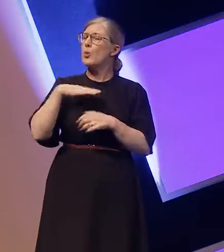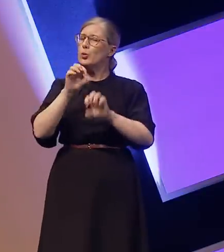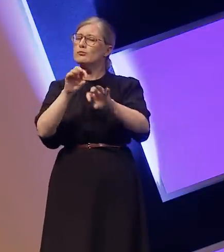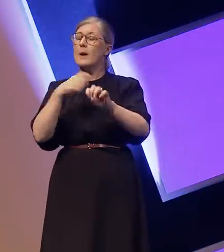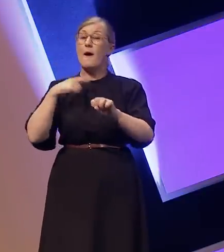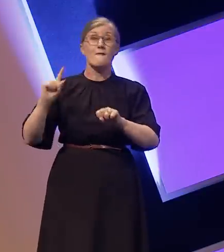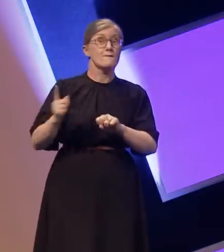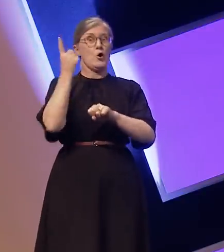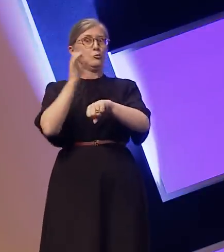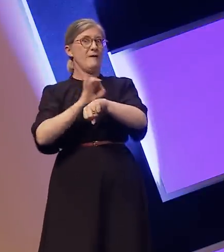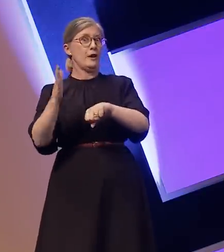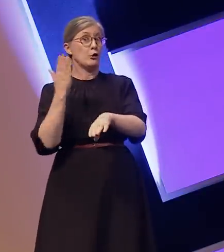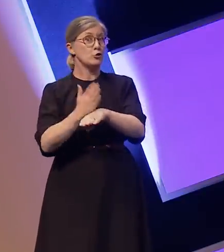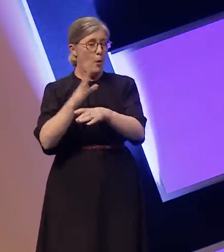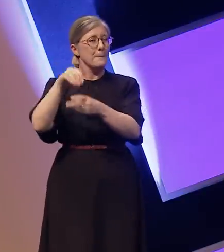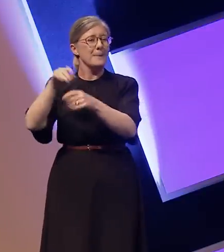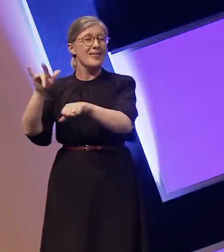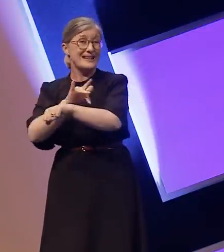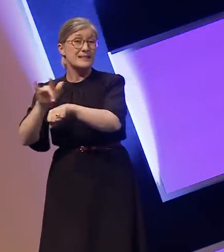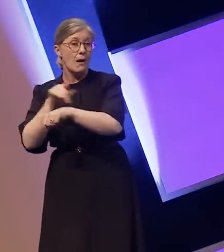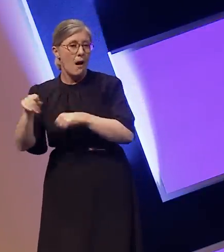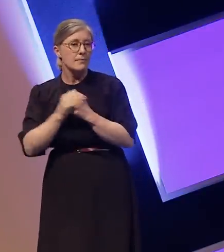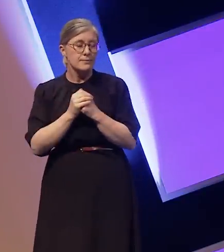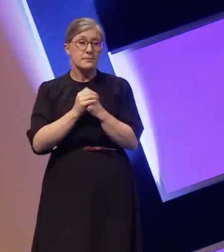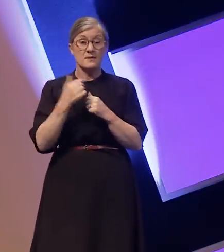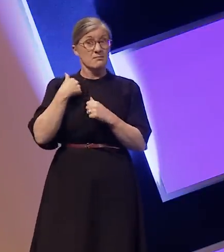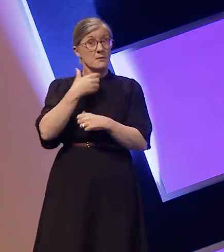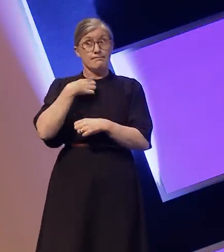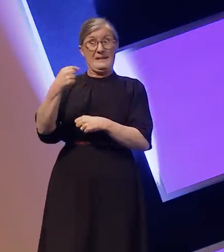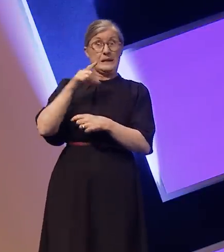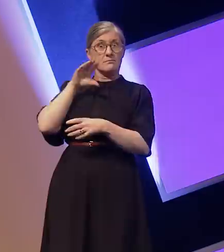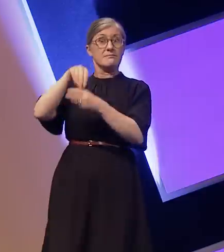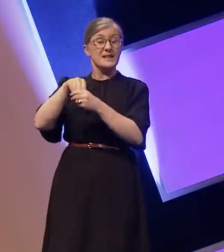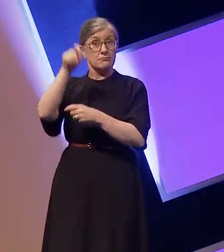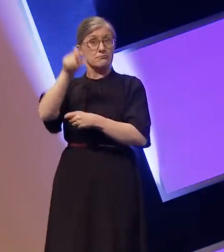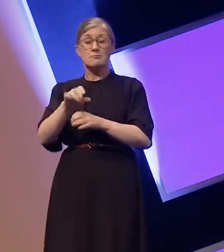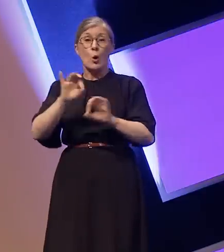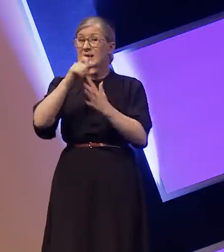it was a theater production where I was playing a non-disabled role the director wanted me to adapt